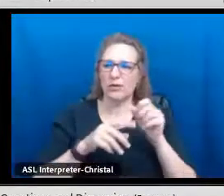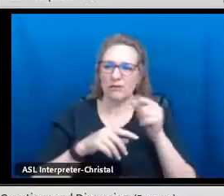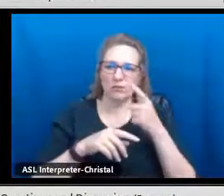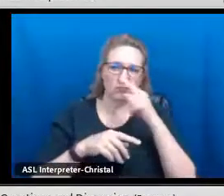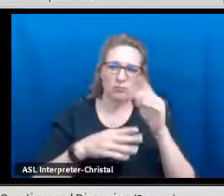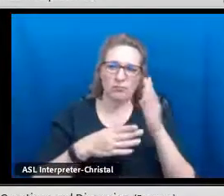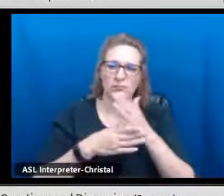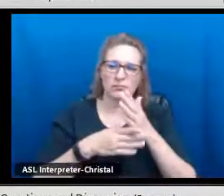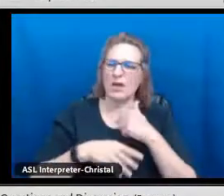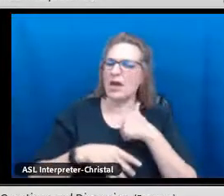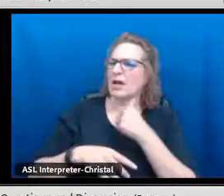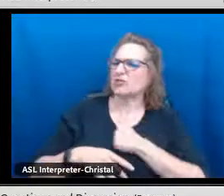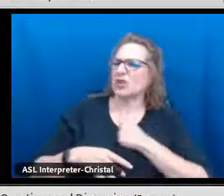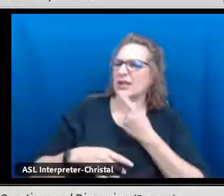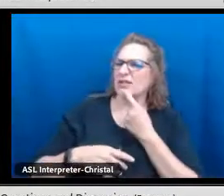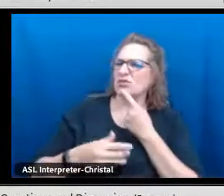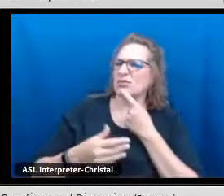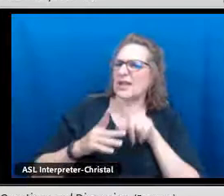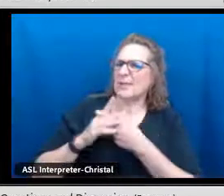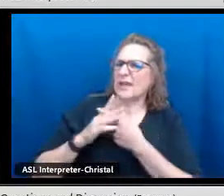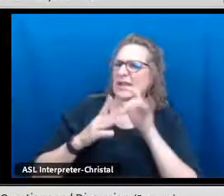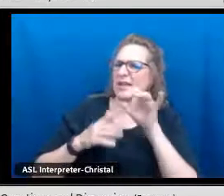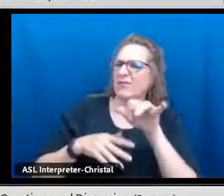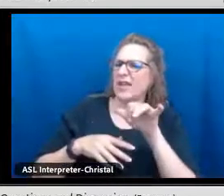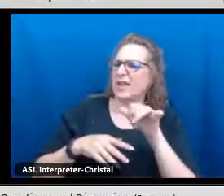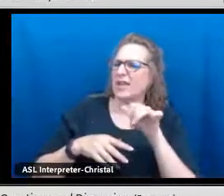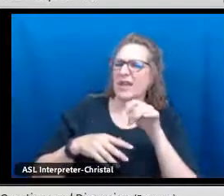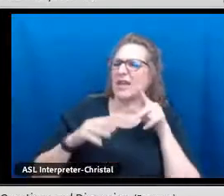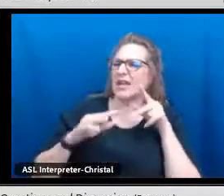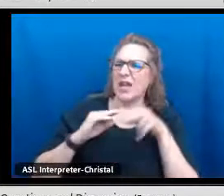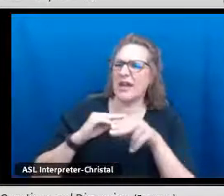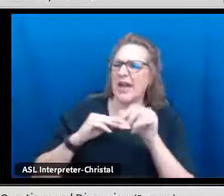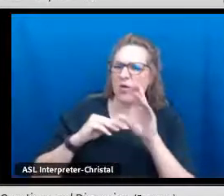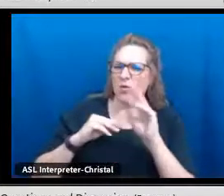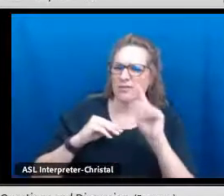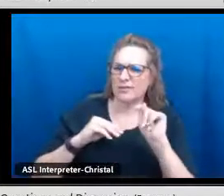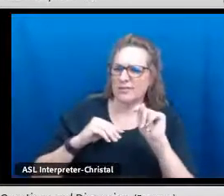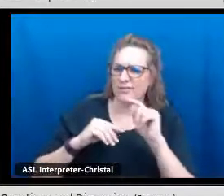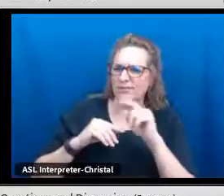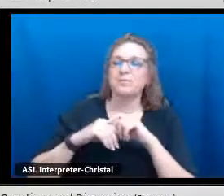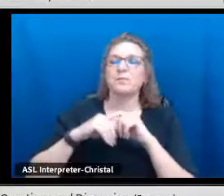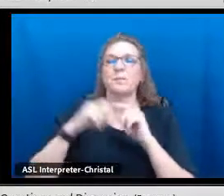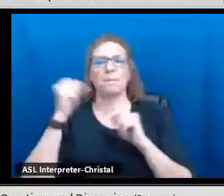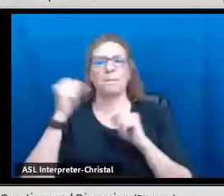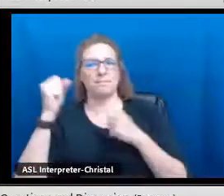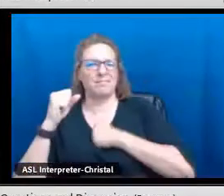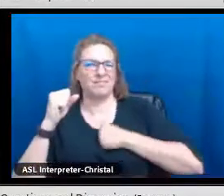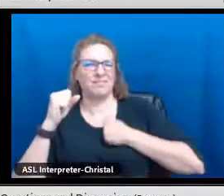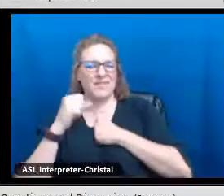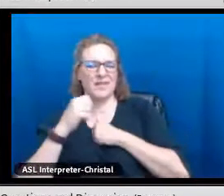piece. I would love to hear your thoughts on that piece as well. I'm sorry.